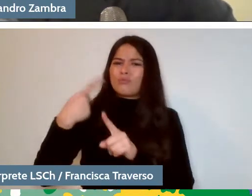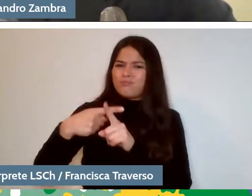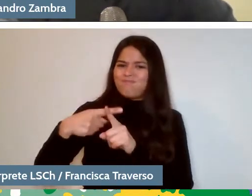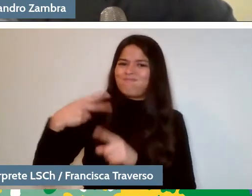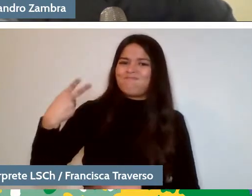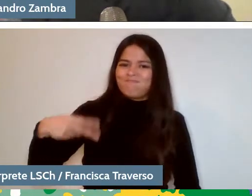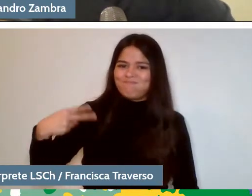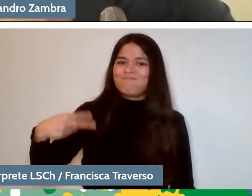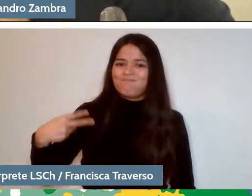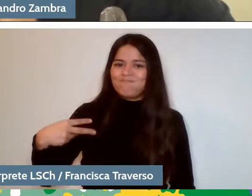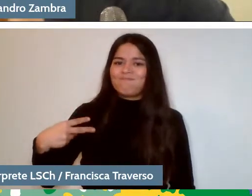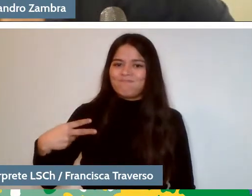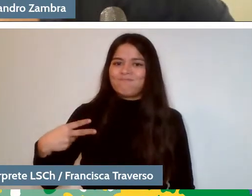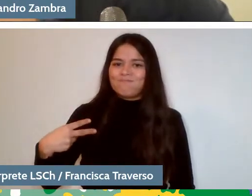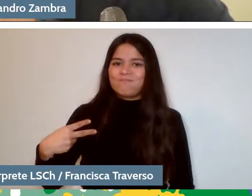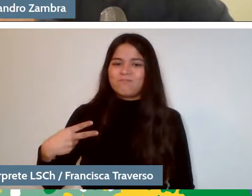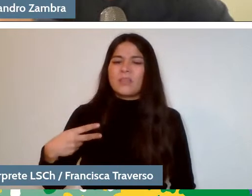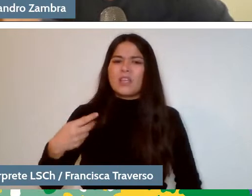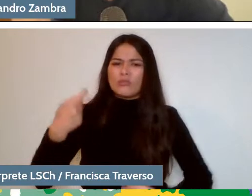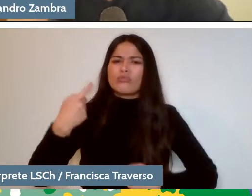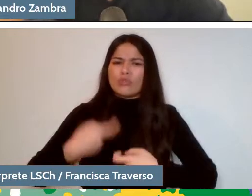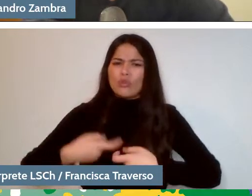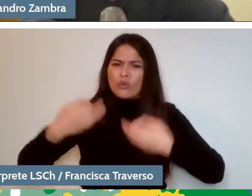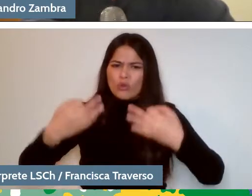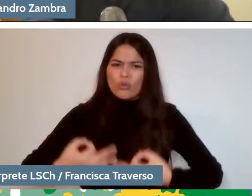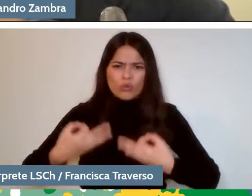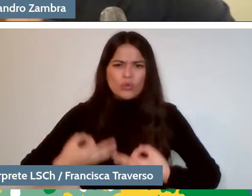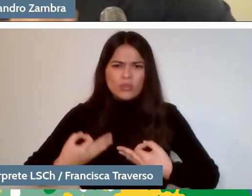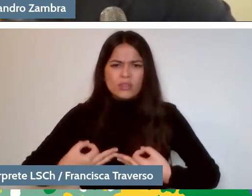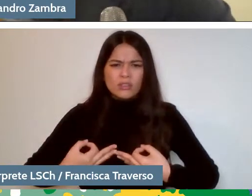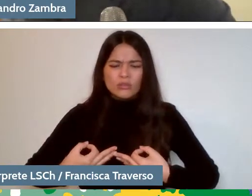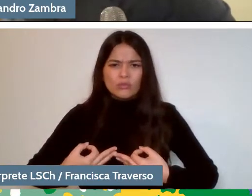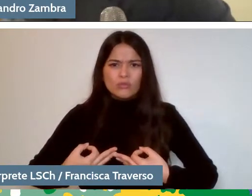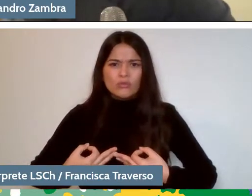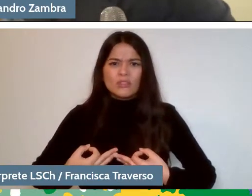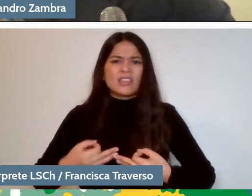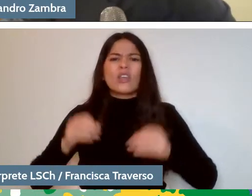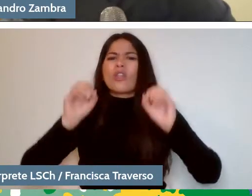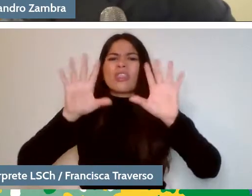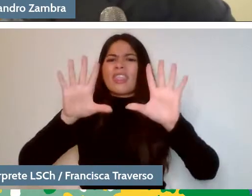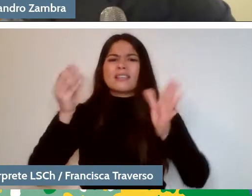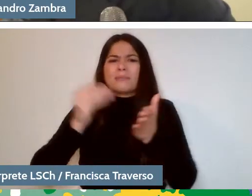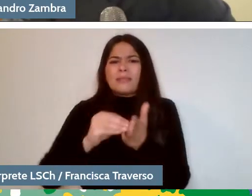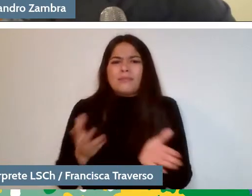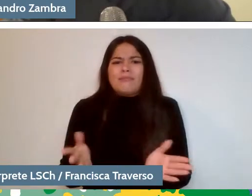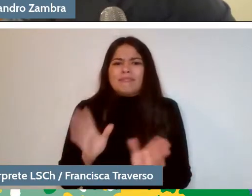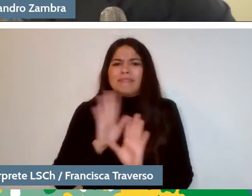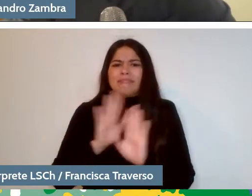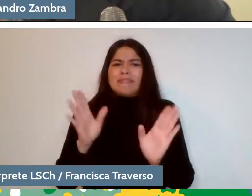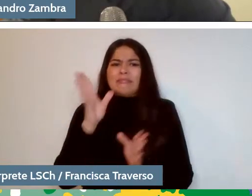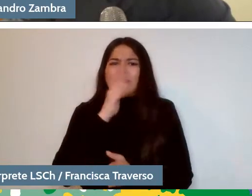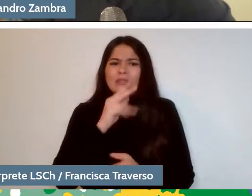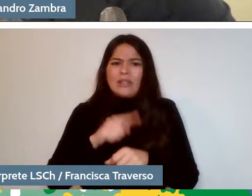and they are concrete. I still have ten more ideas, but we won't make it. Because I really like this topic.